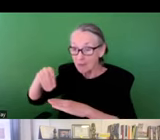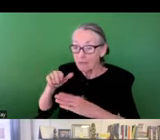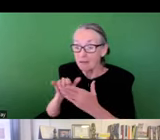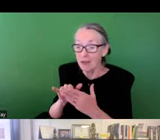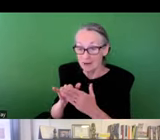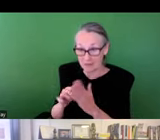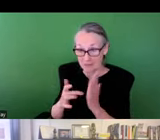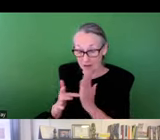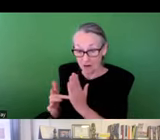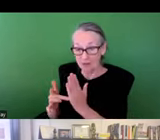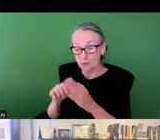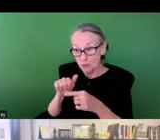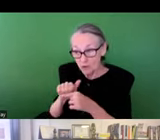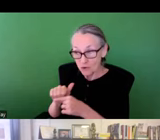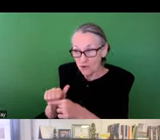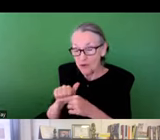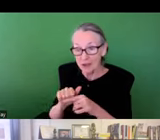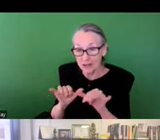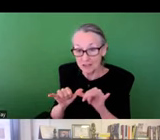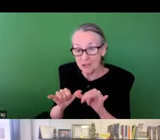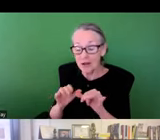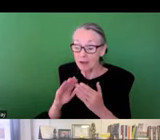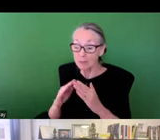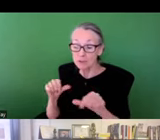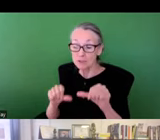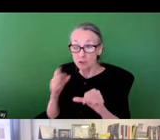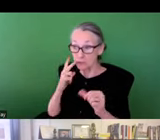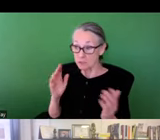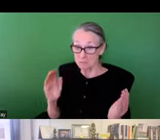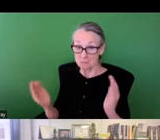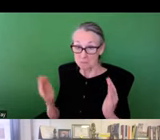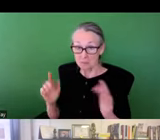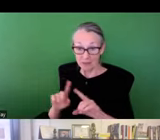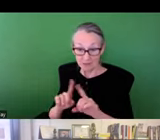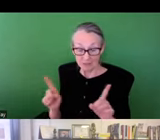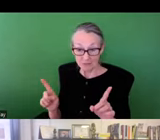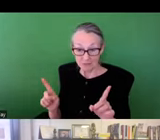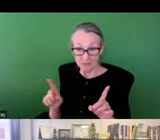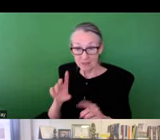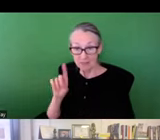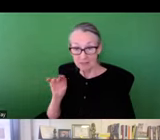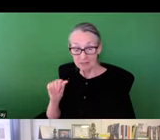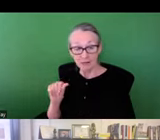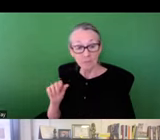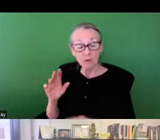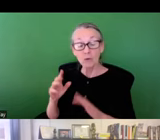quality of data between the LiDAR technology, train engineers at community scientists to see